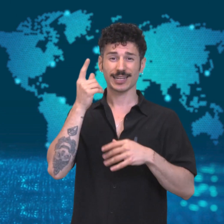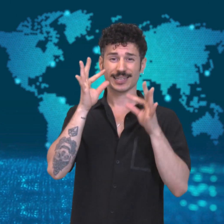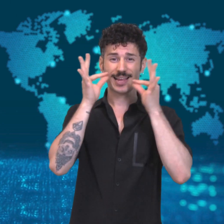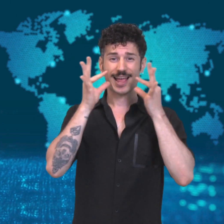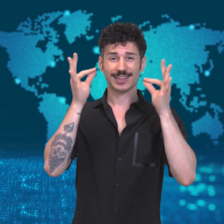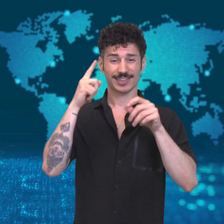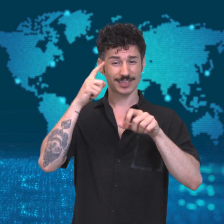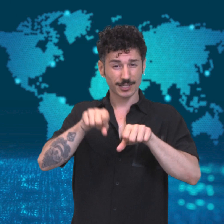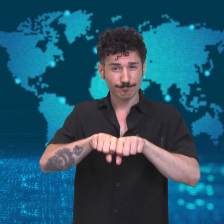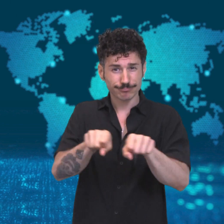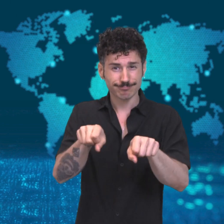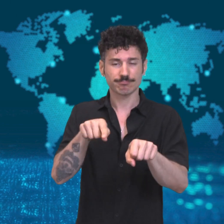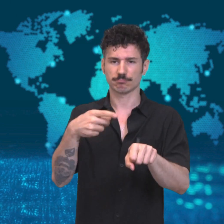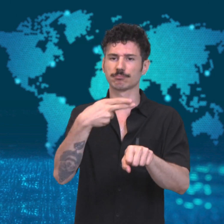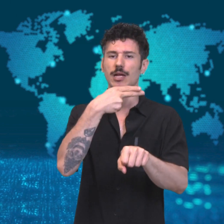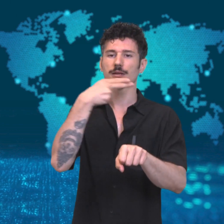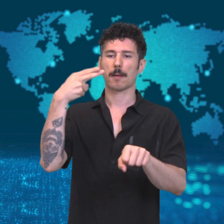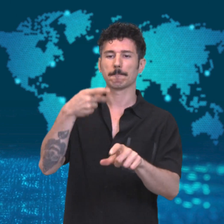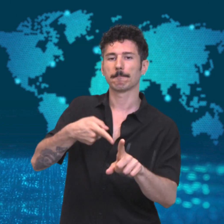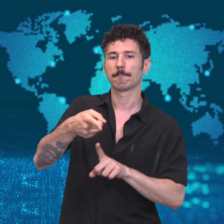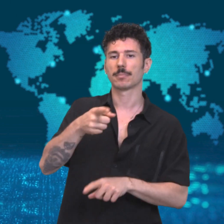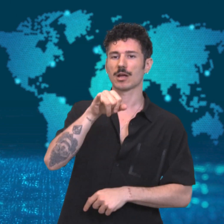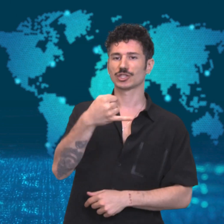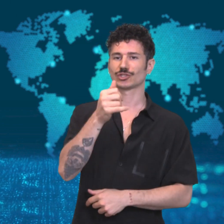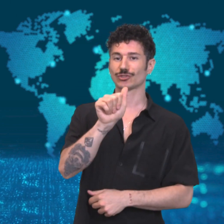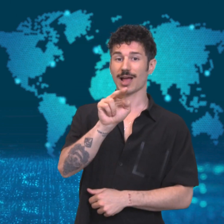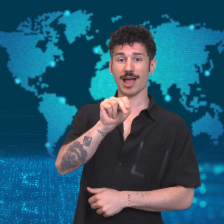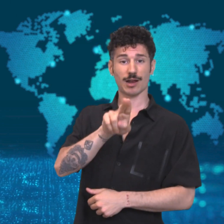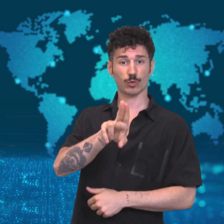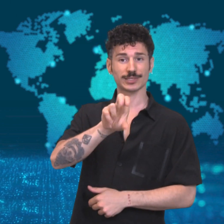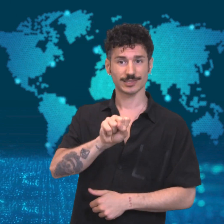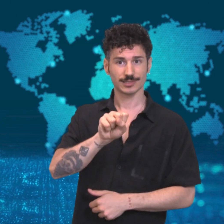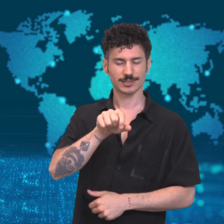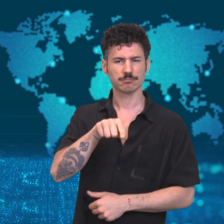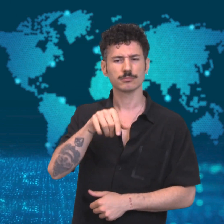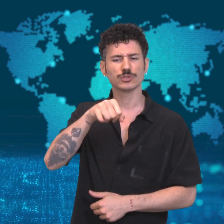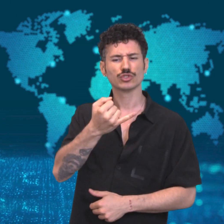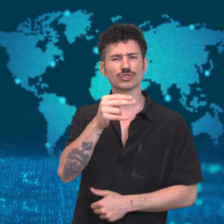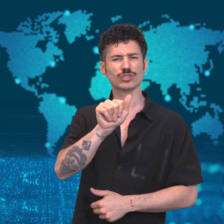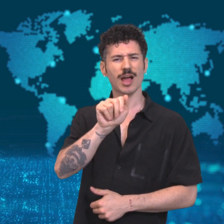day. Two-faced cats are rare and often called